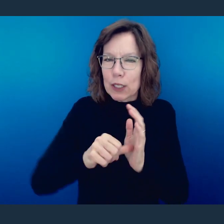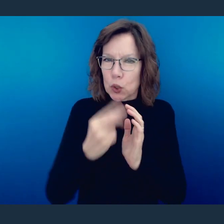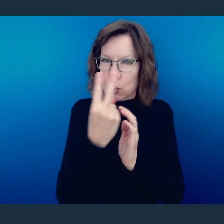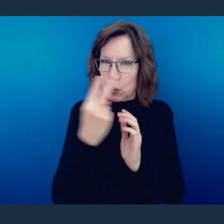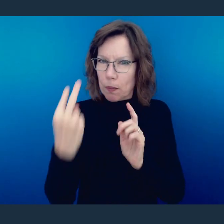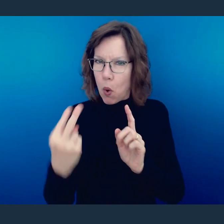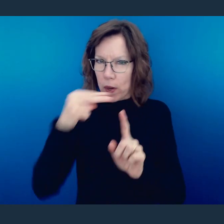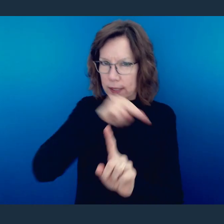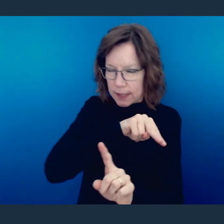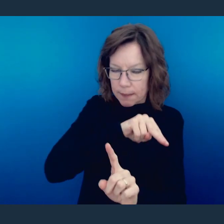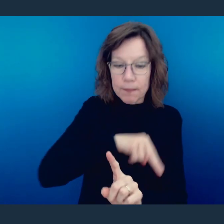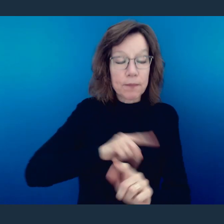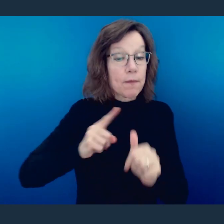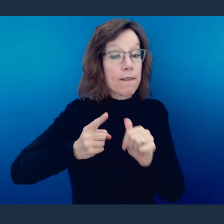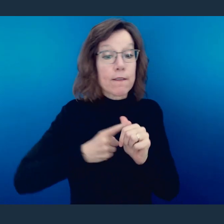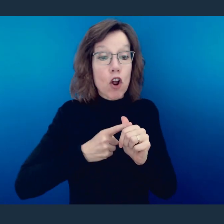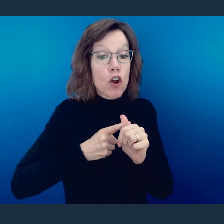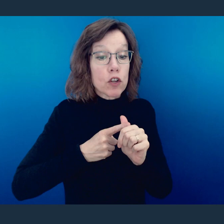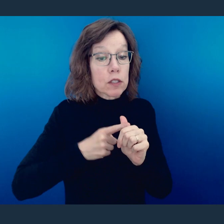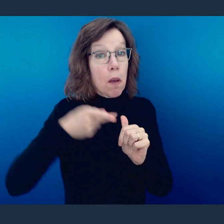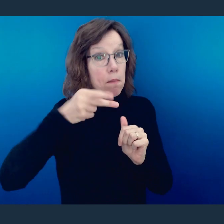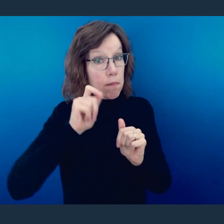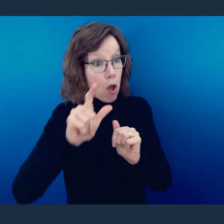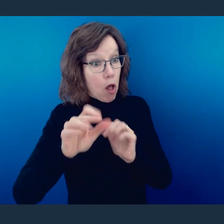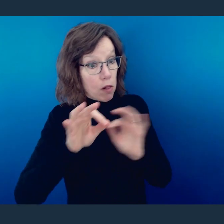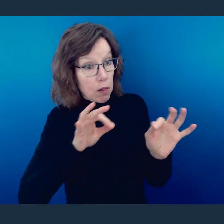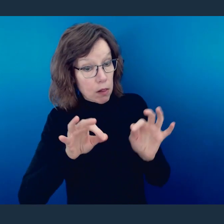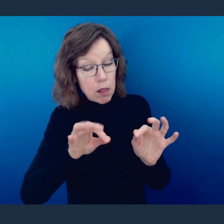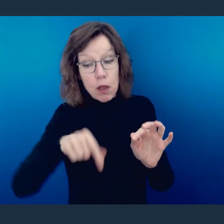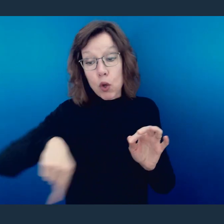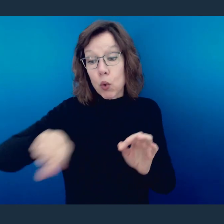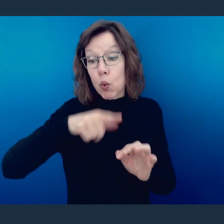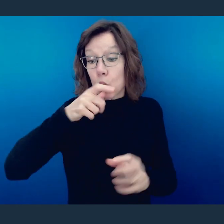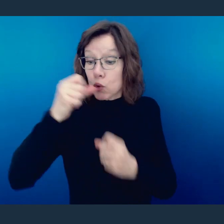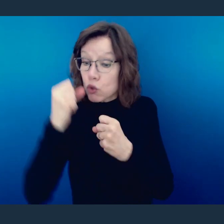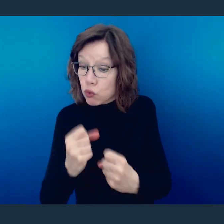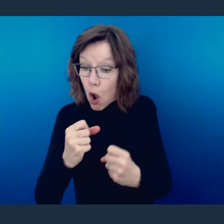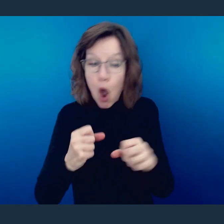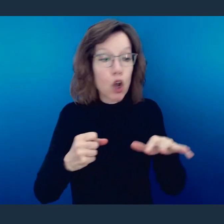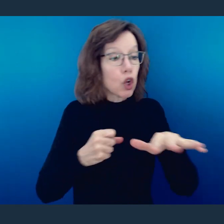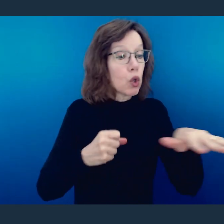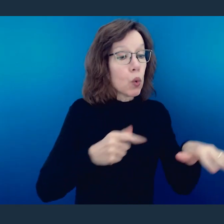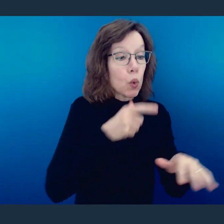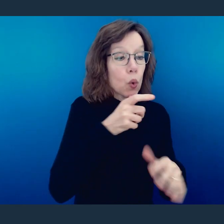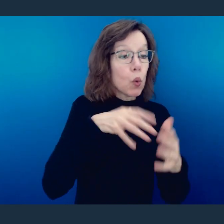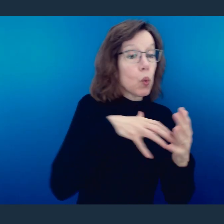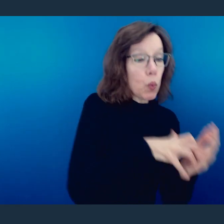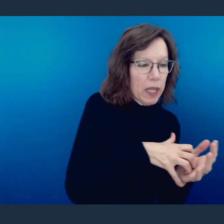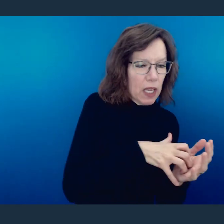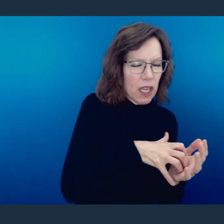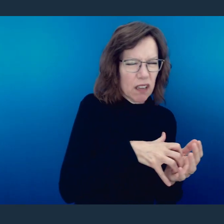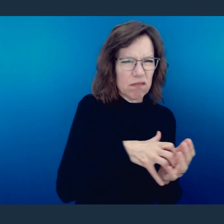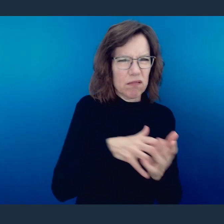ways here. On one side, Paul refers to the groups as strong and weak. But it's important